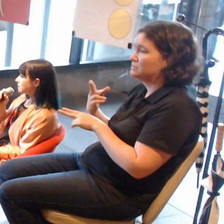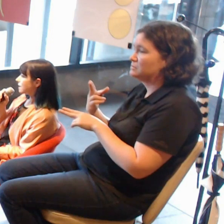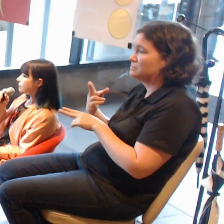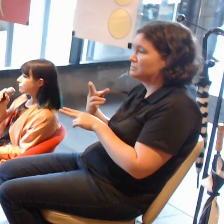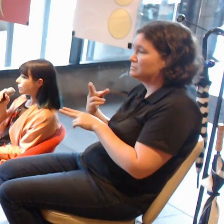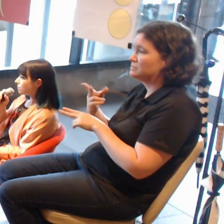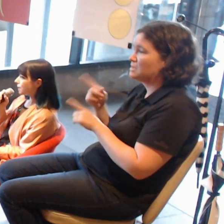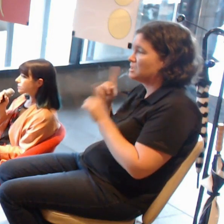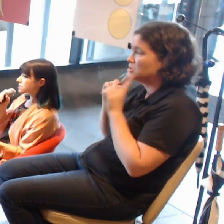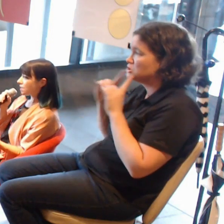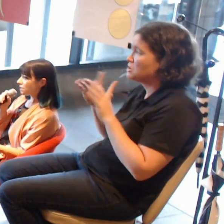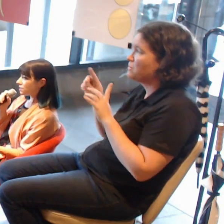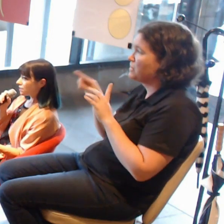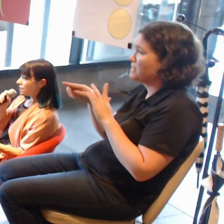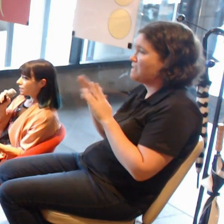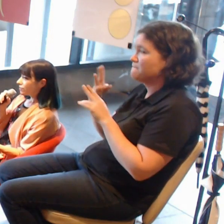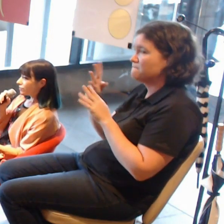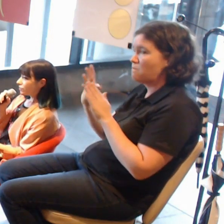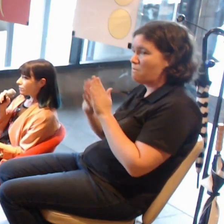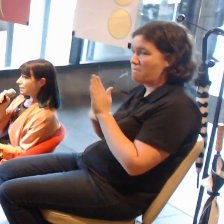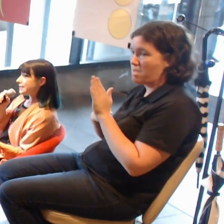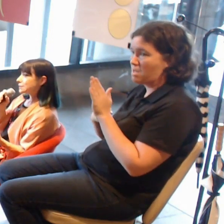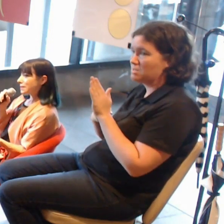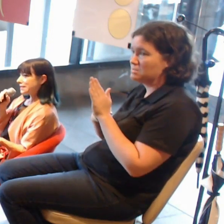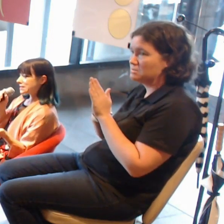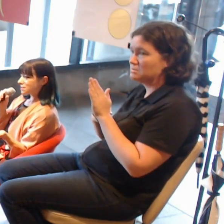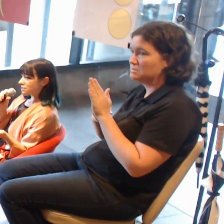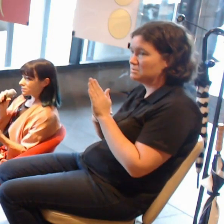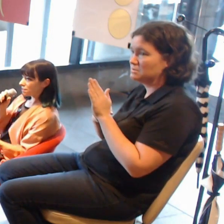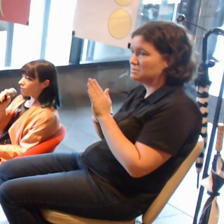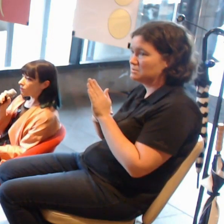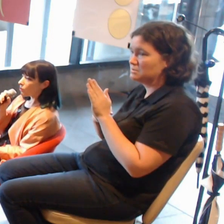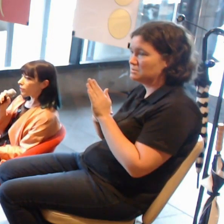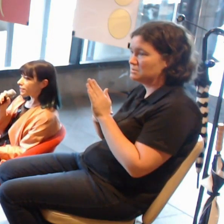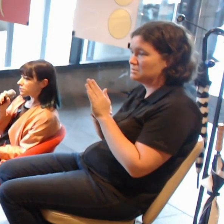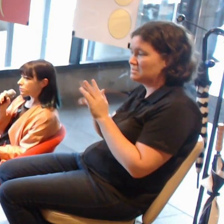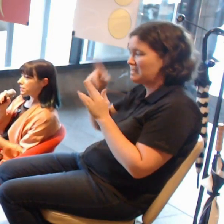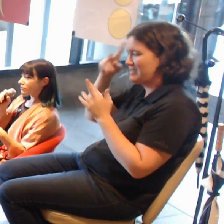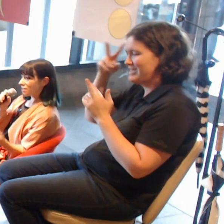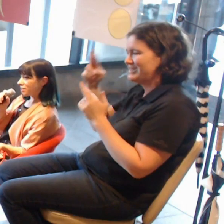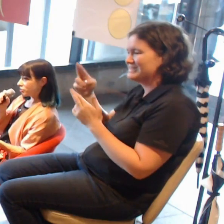then the expected audience would be a younger generation.